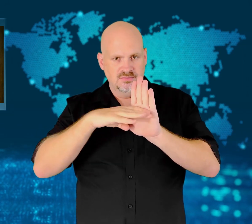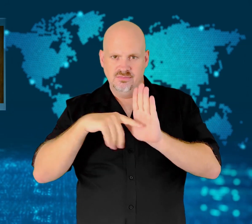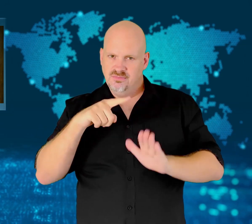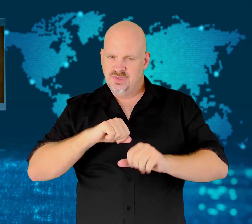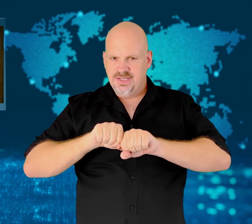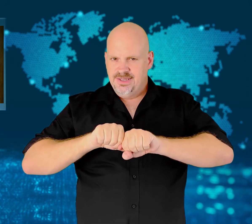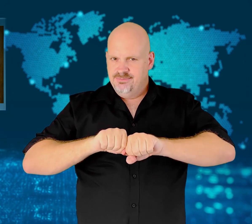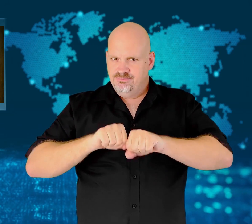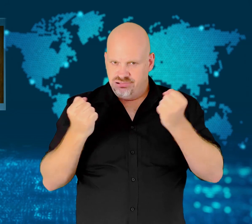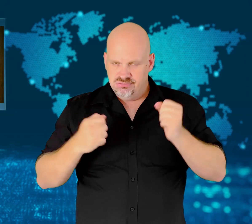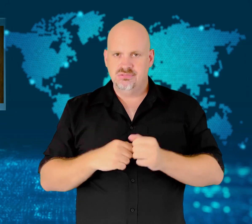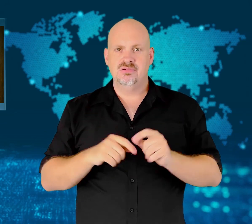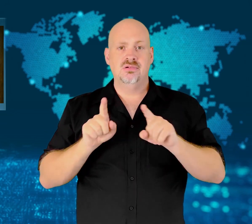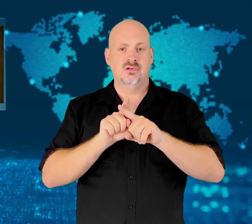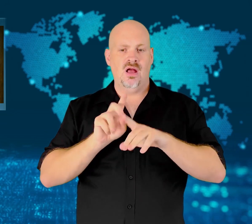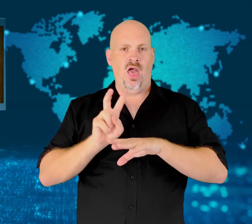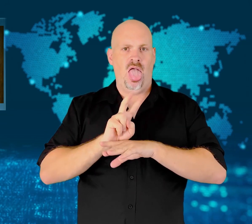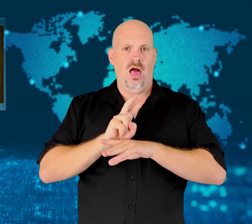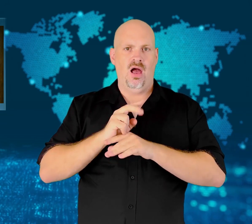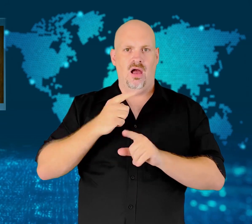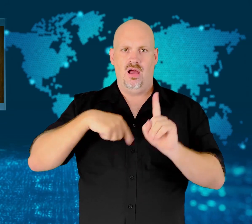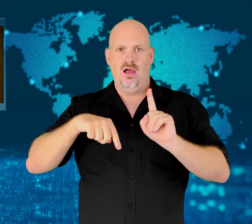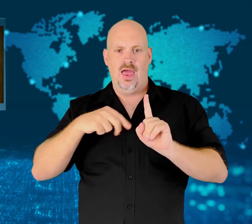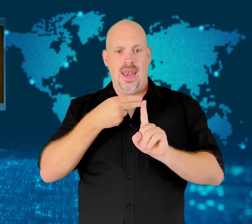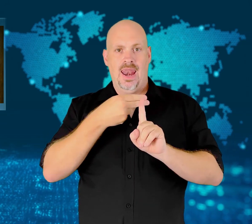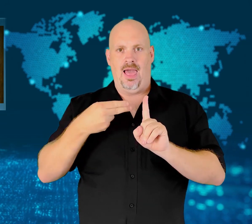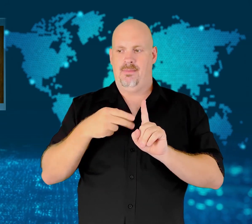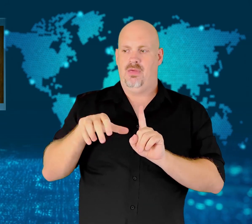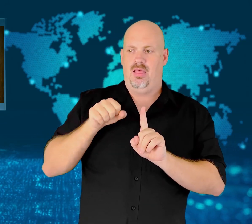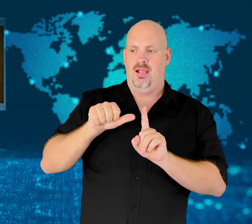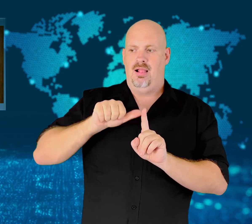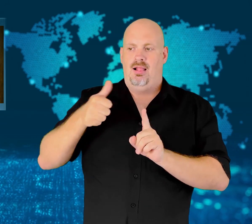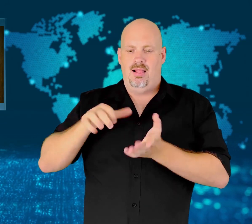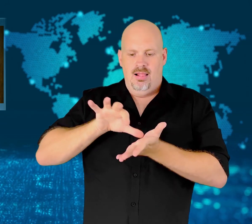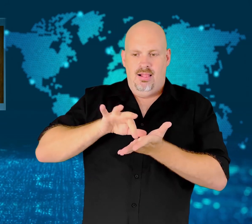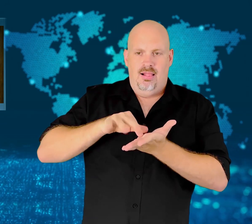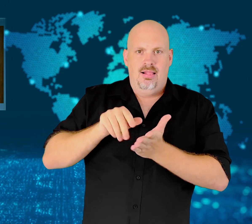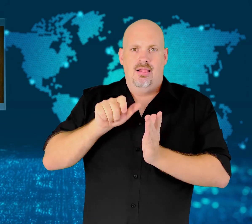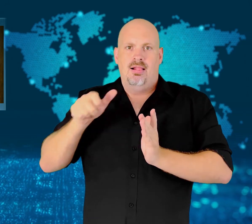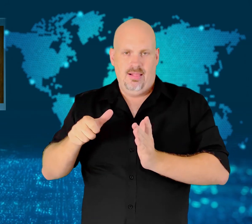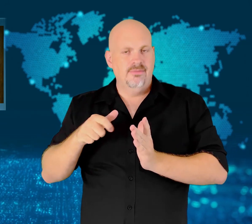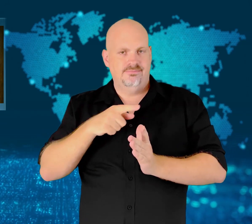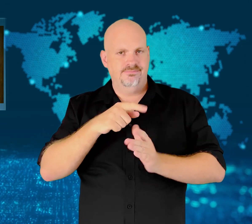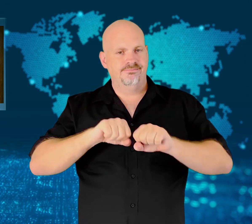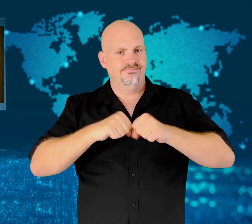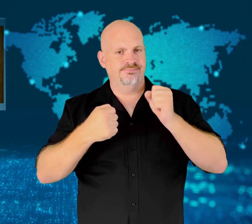a serious crime, that he was in violation of weapons laws,